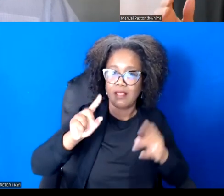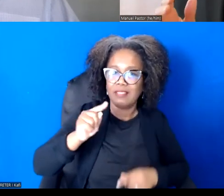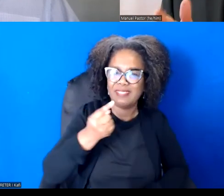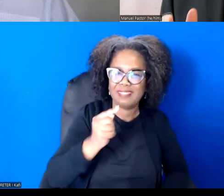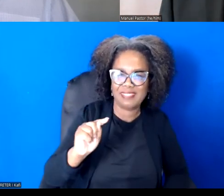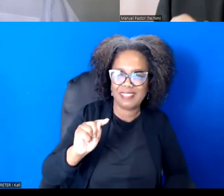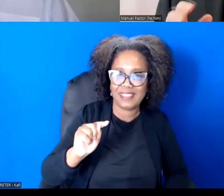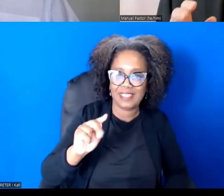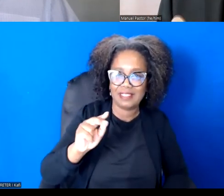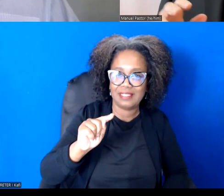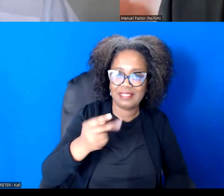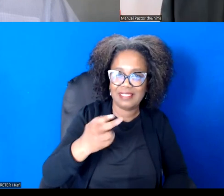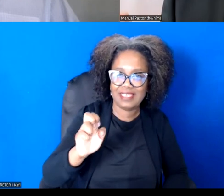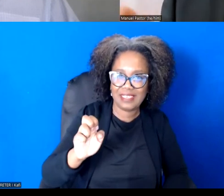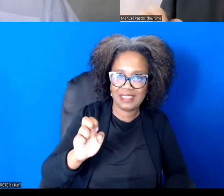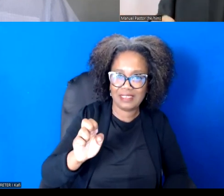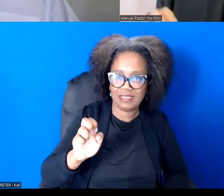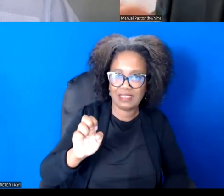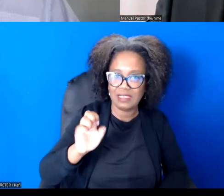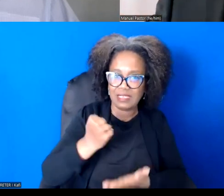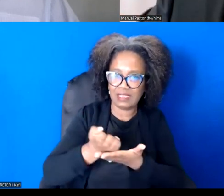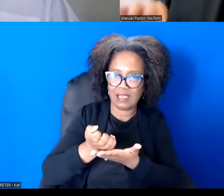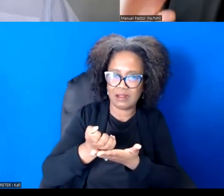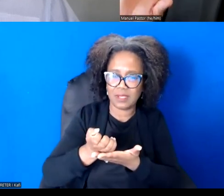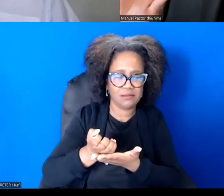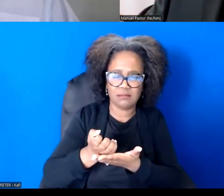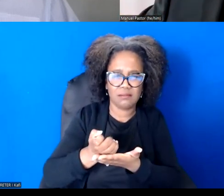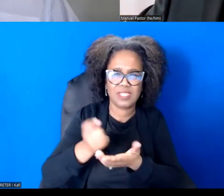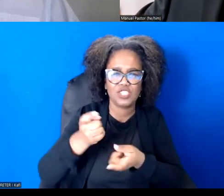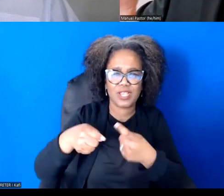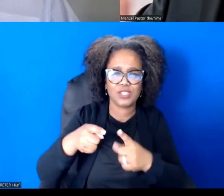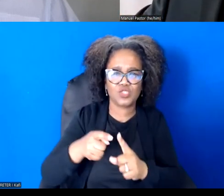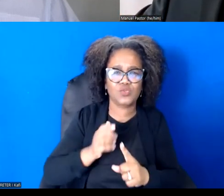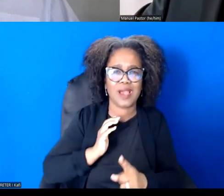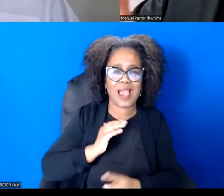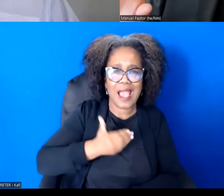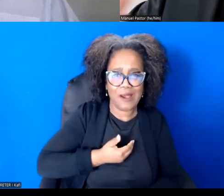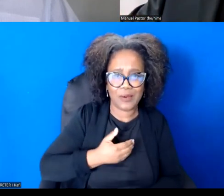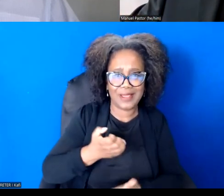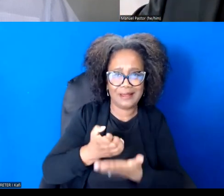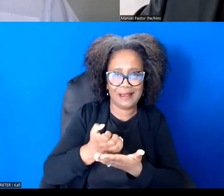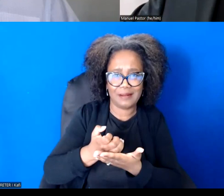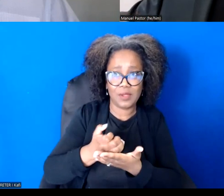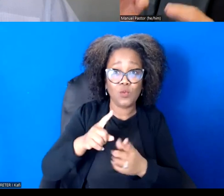We make it sound like a set of rules that are out there given by God, nature, or the market.